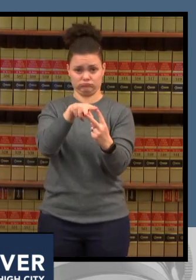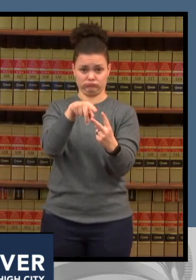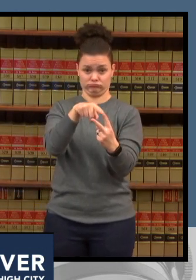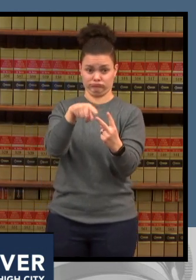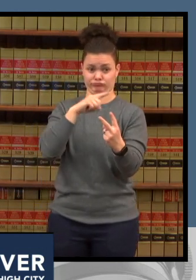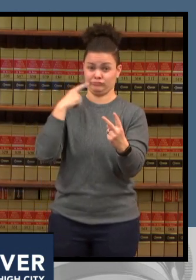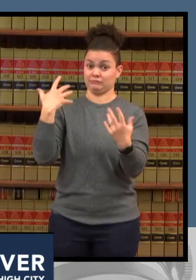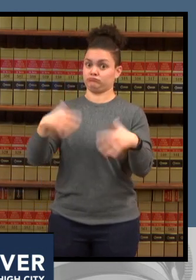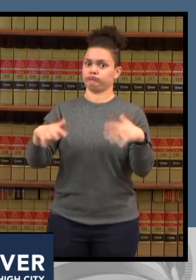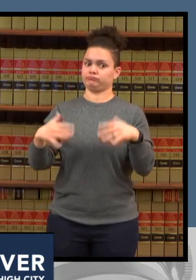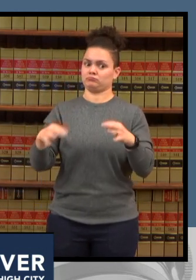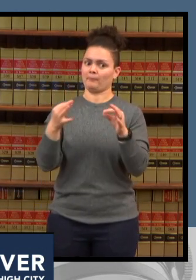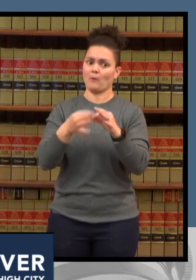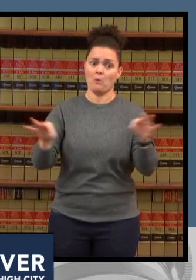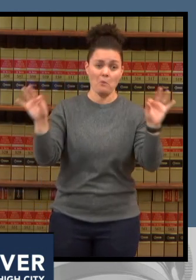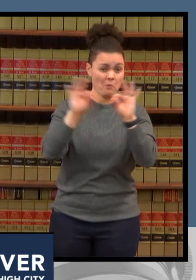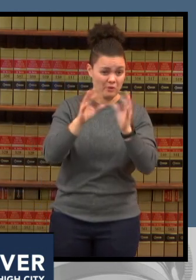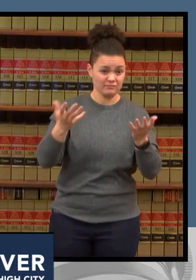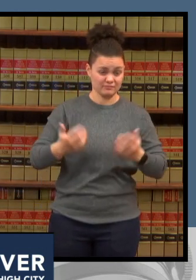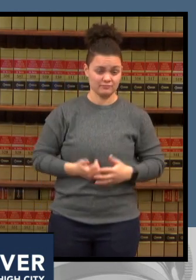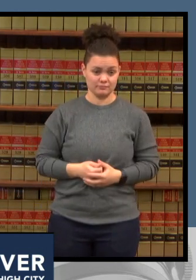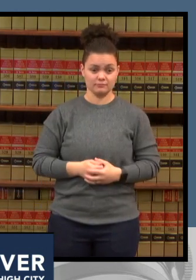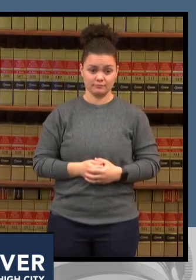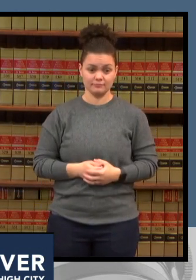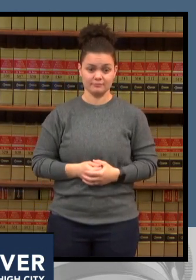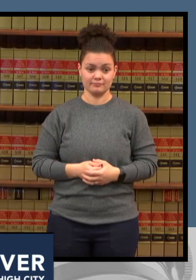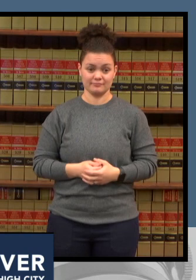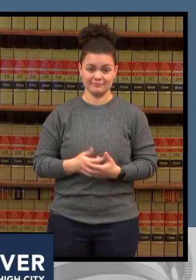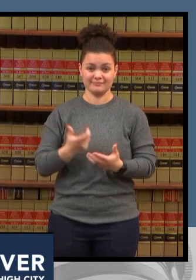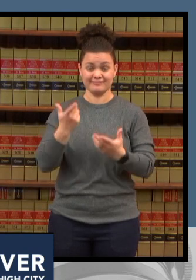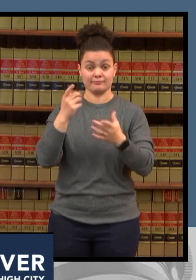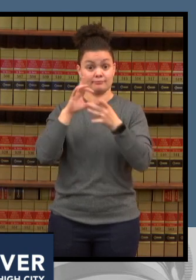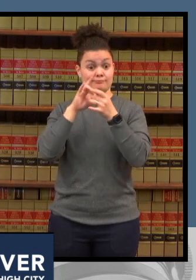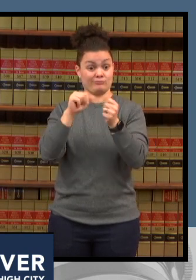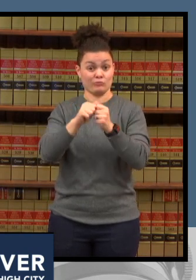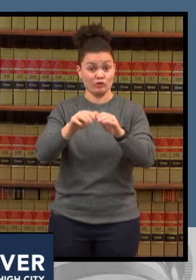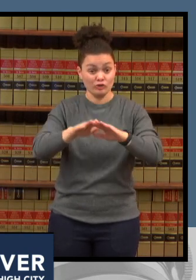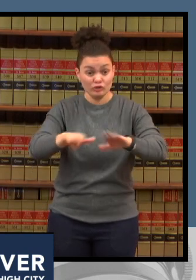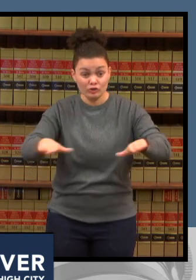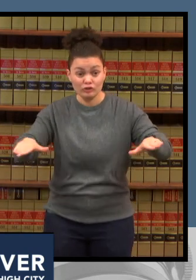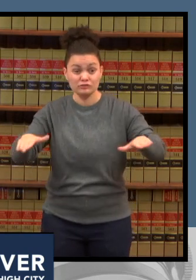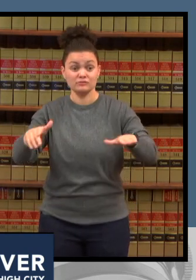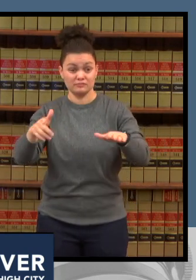protect our children both mentally and physically we cannot forget the health and well-being of our